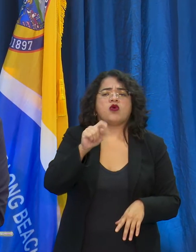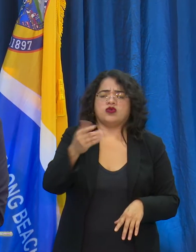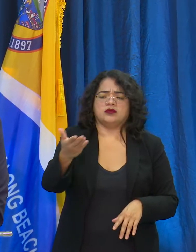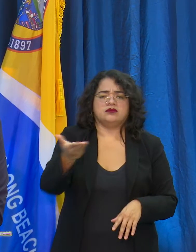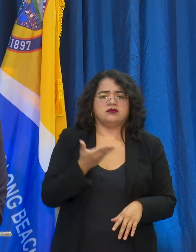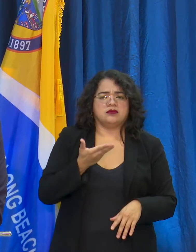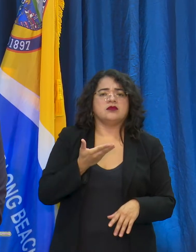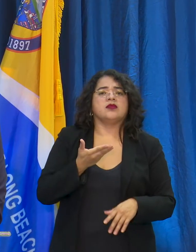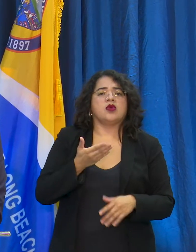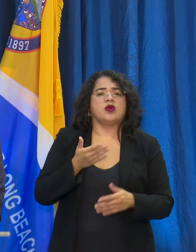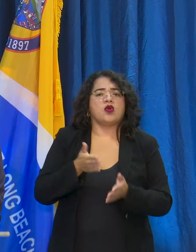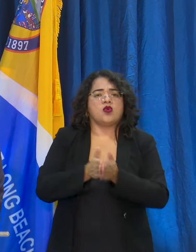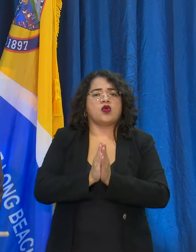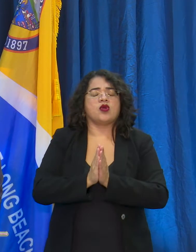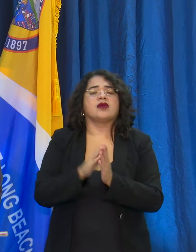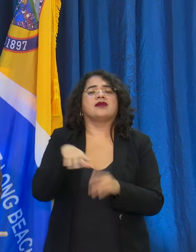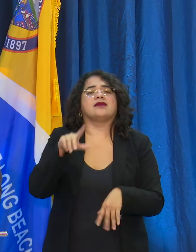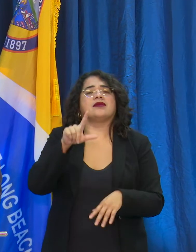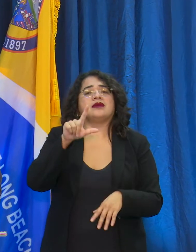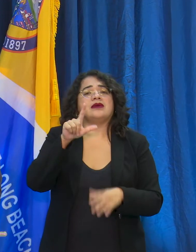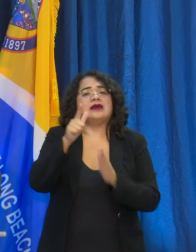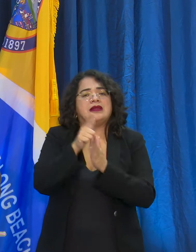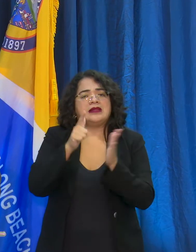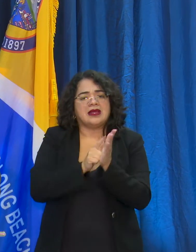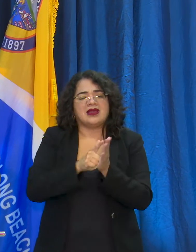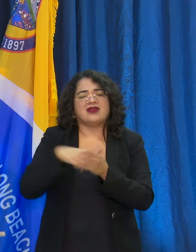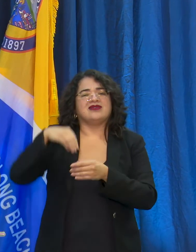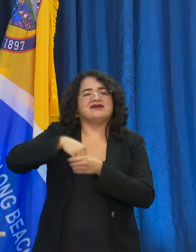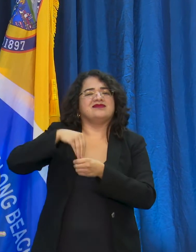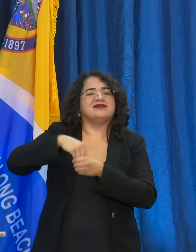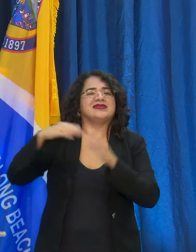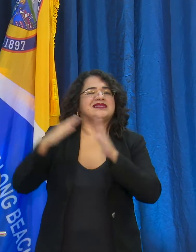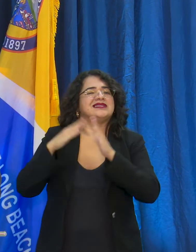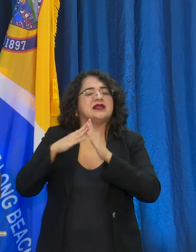going through legal and other channels internal to the City here to release